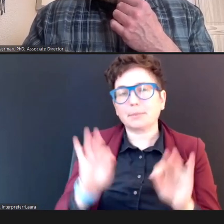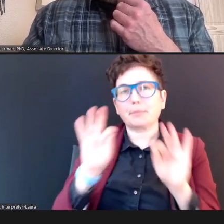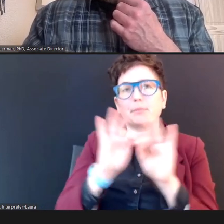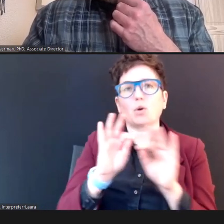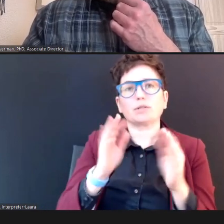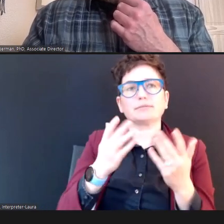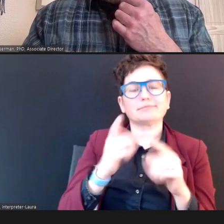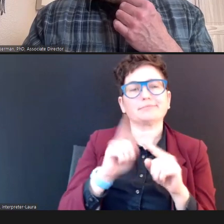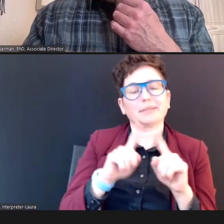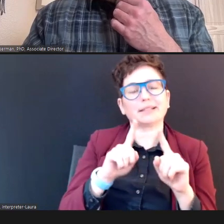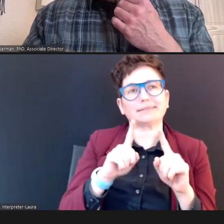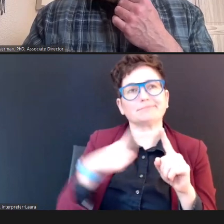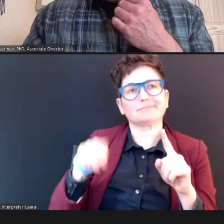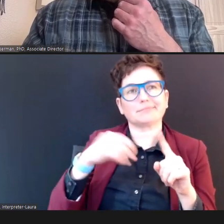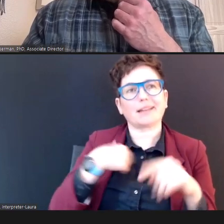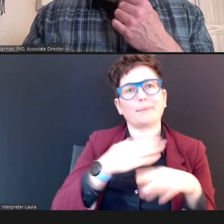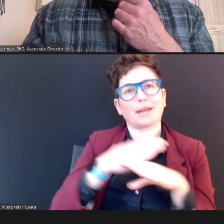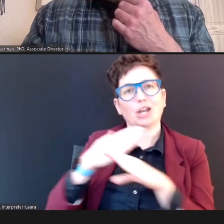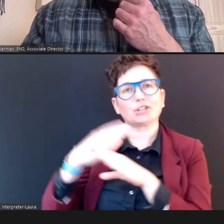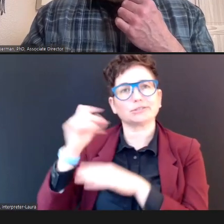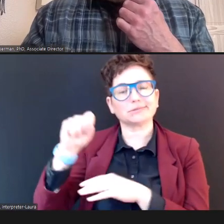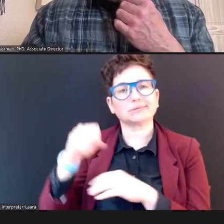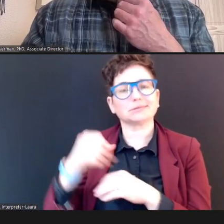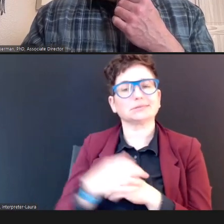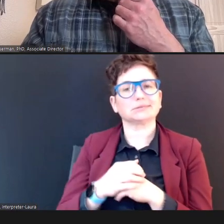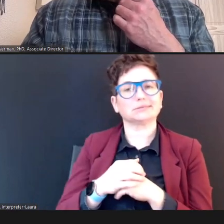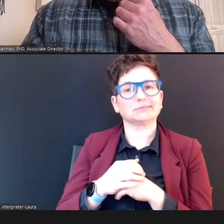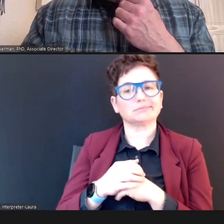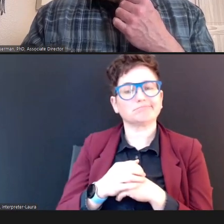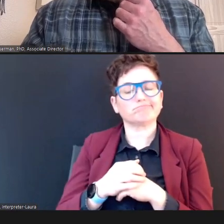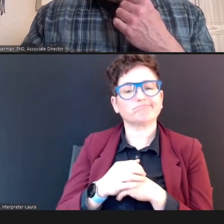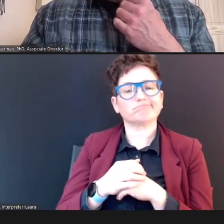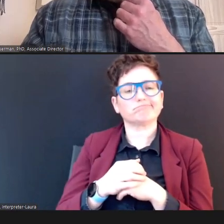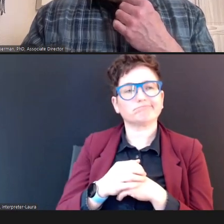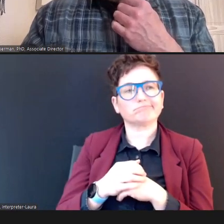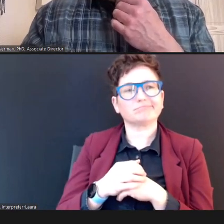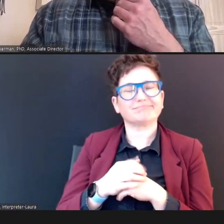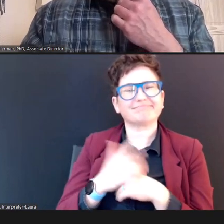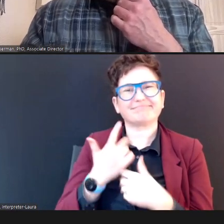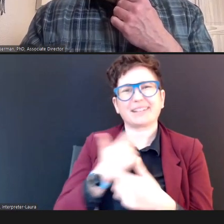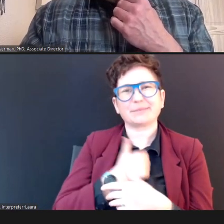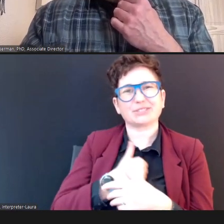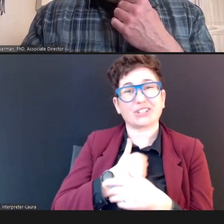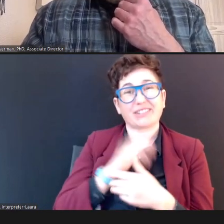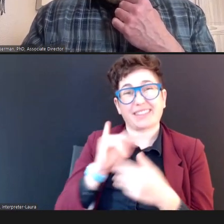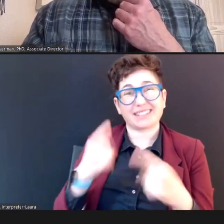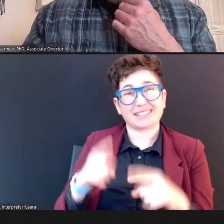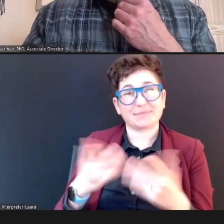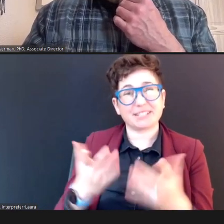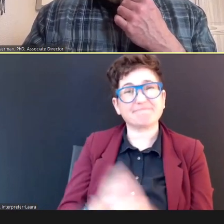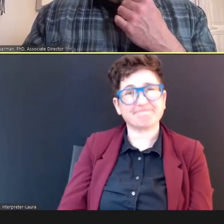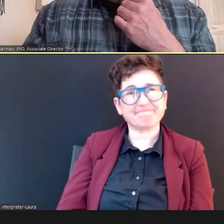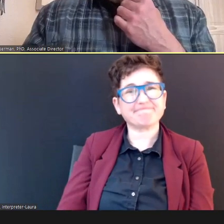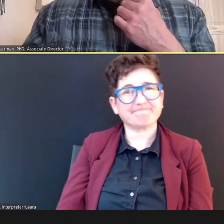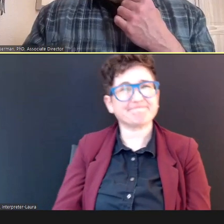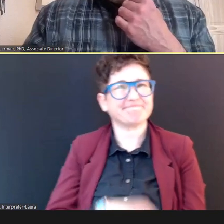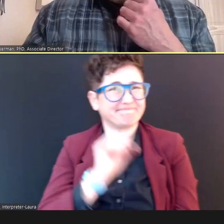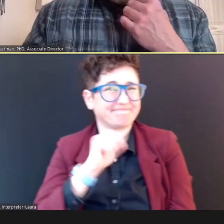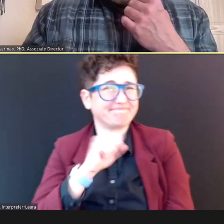and -- I'm sorry, that that's the case. DR.